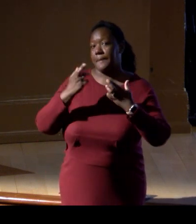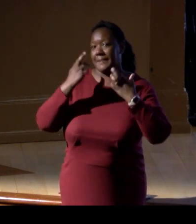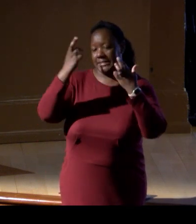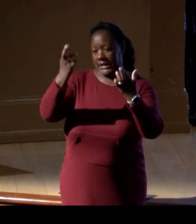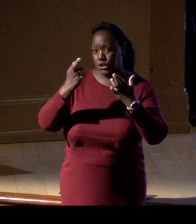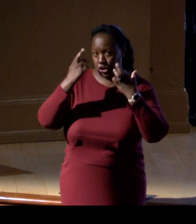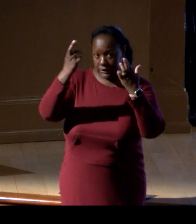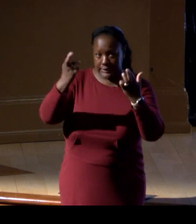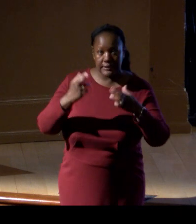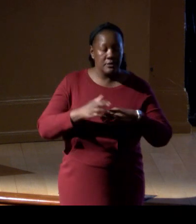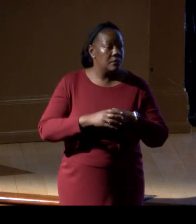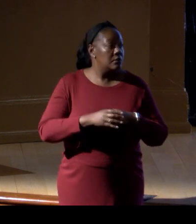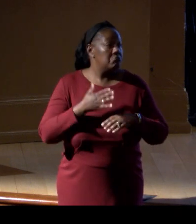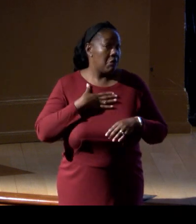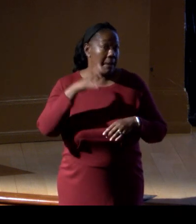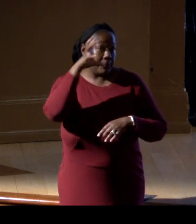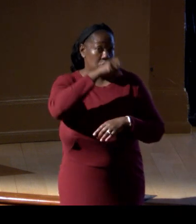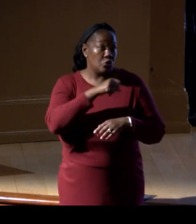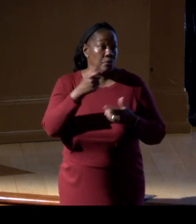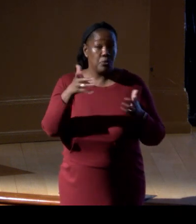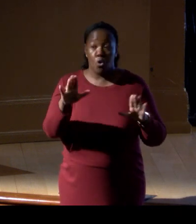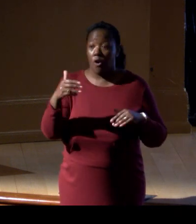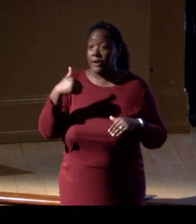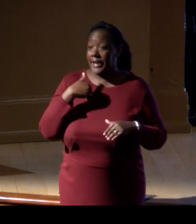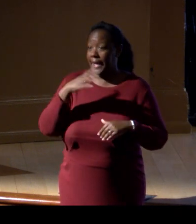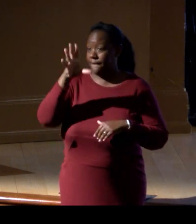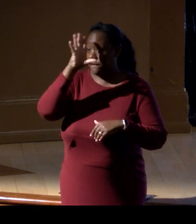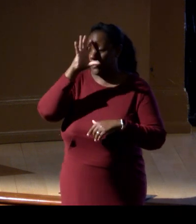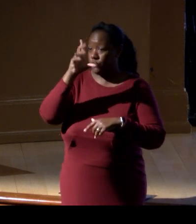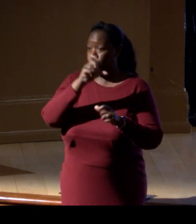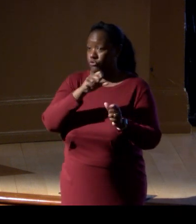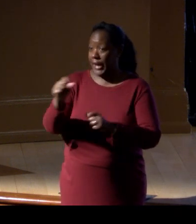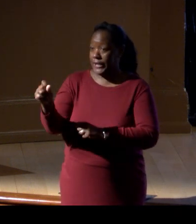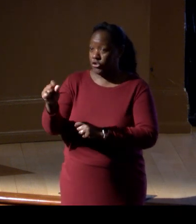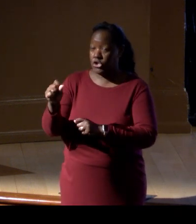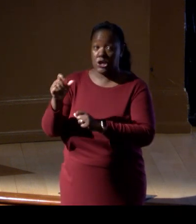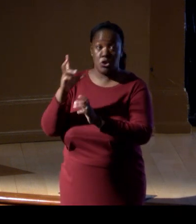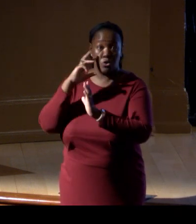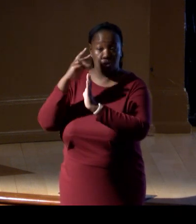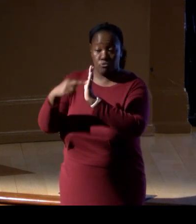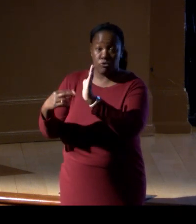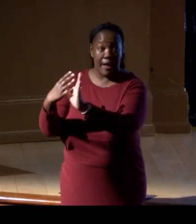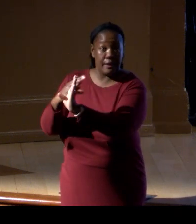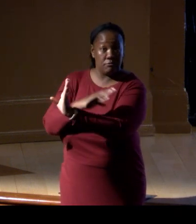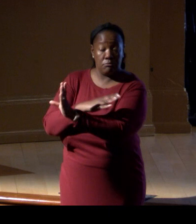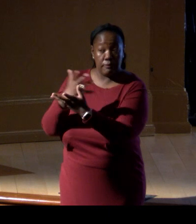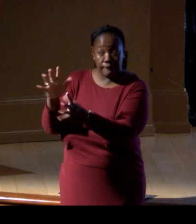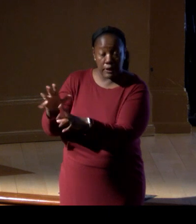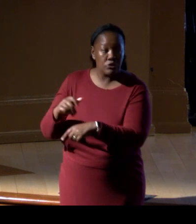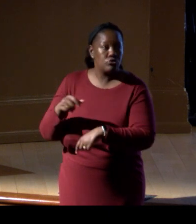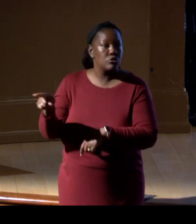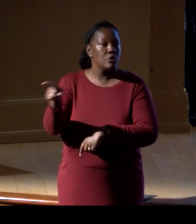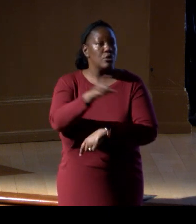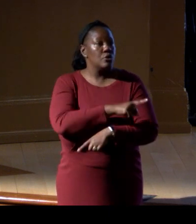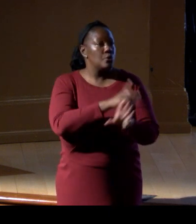I assume that you already have the strategy all set, and as Chris said, you are organized, you're operational,